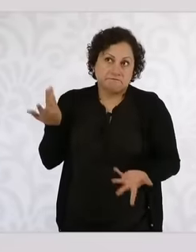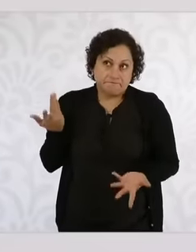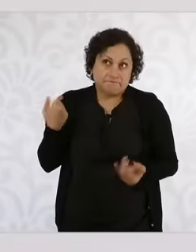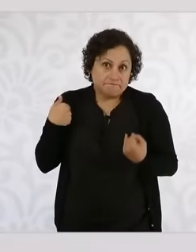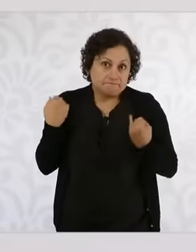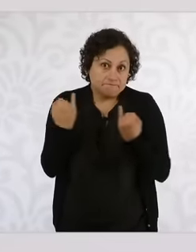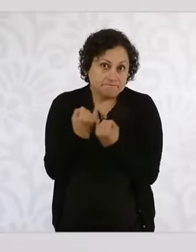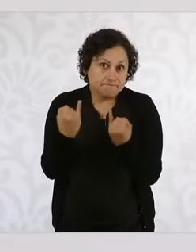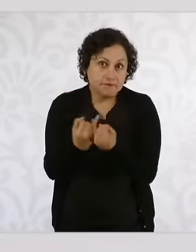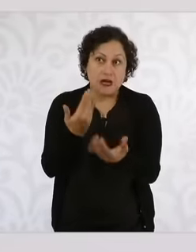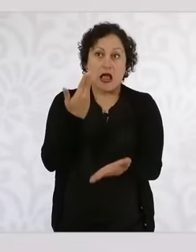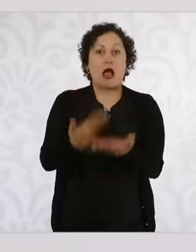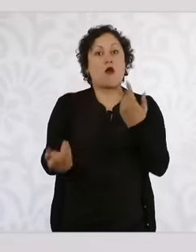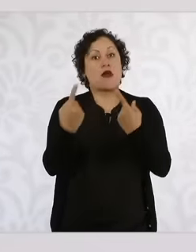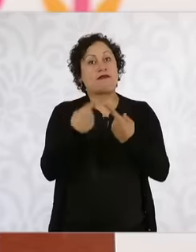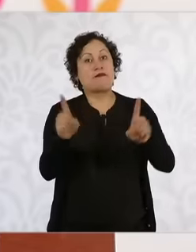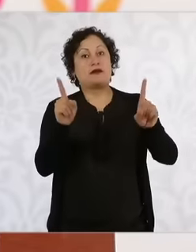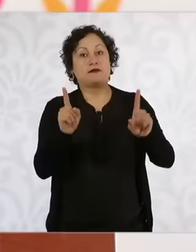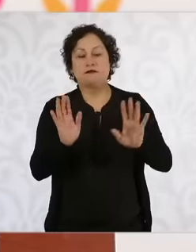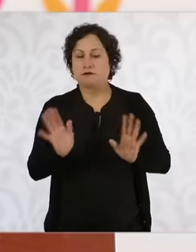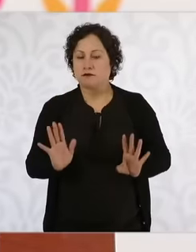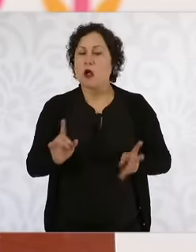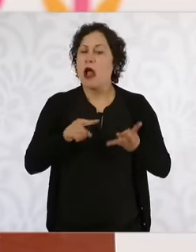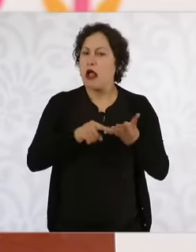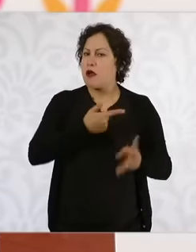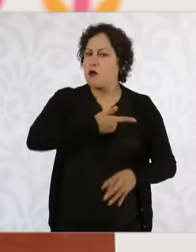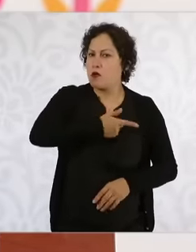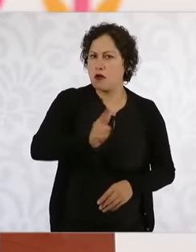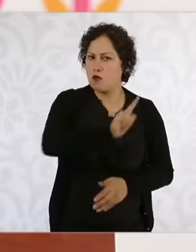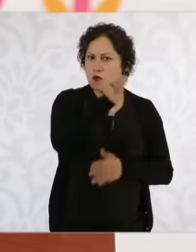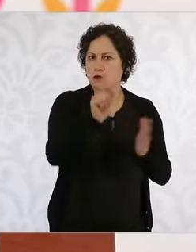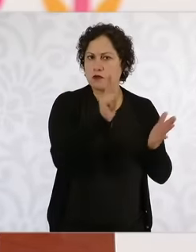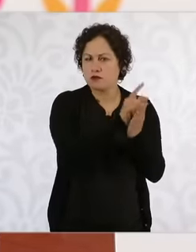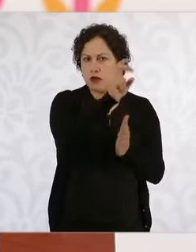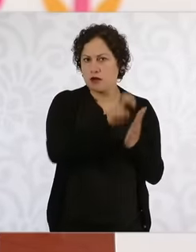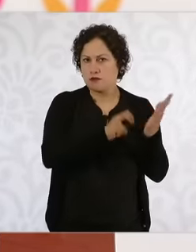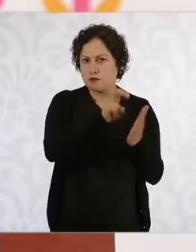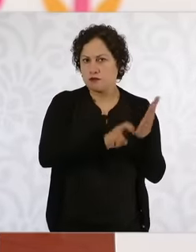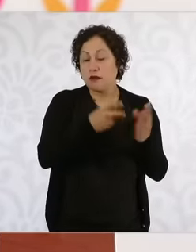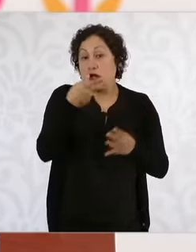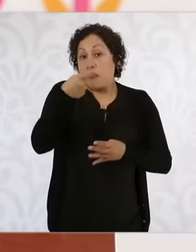. That doesn't mean that I agree with the reform, but as a minister I can't